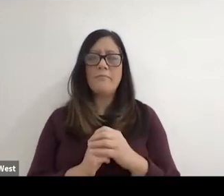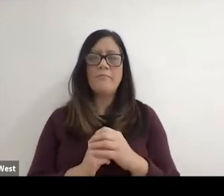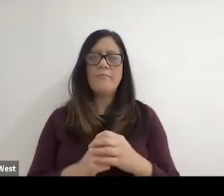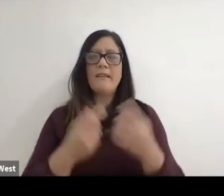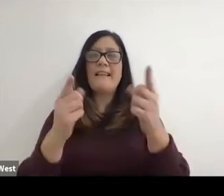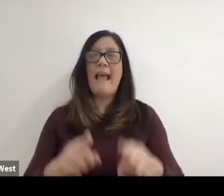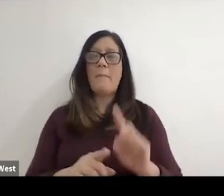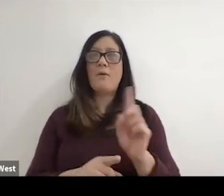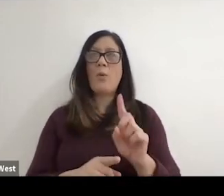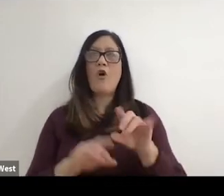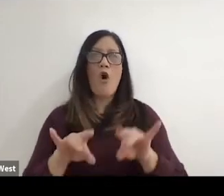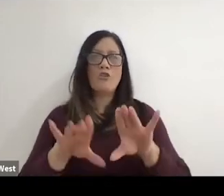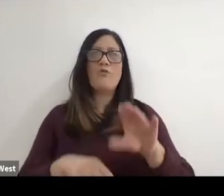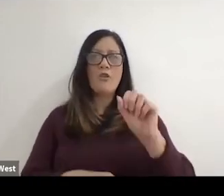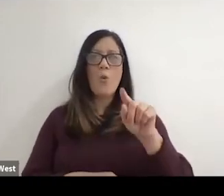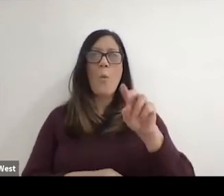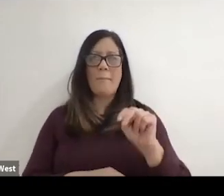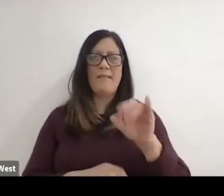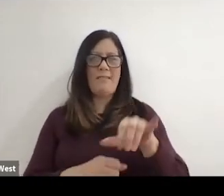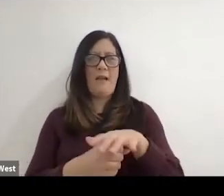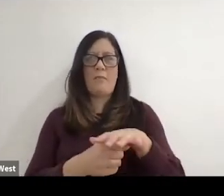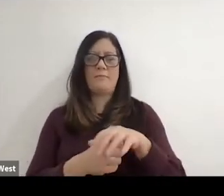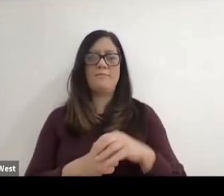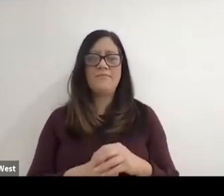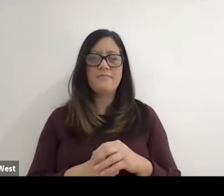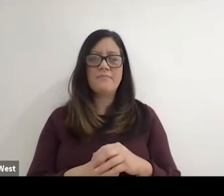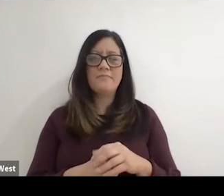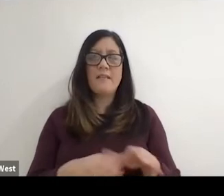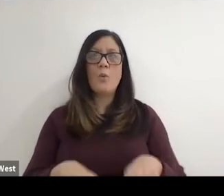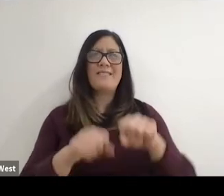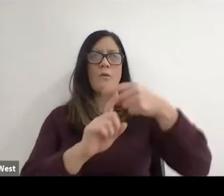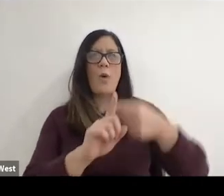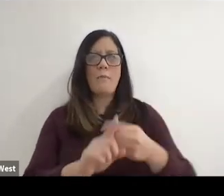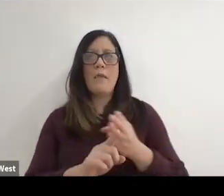Of the Australian Open and it was held. Think about a month before